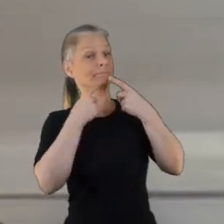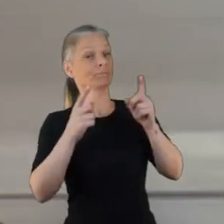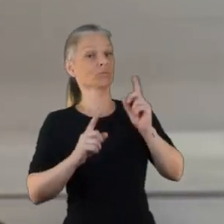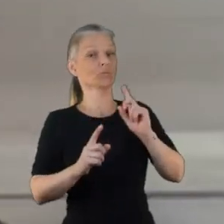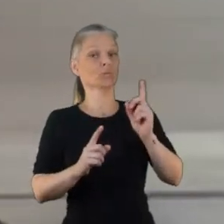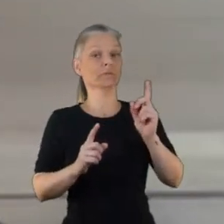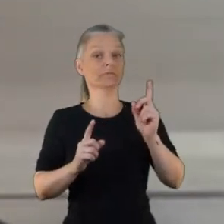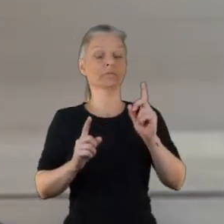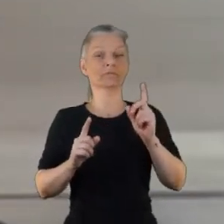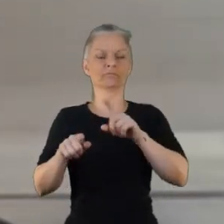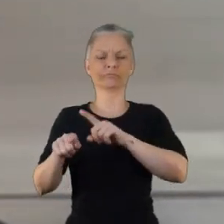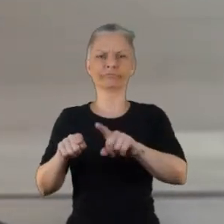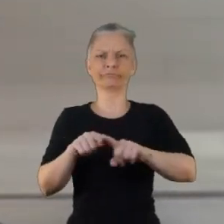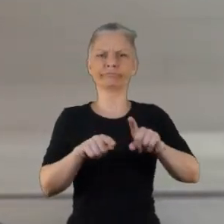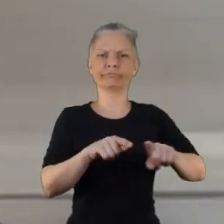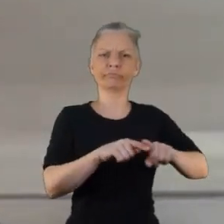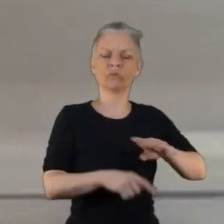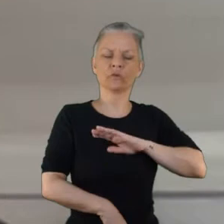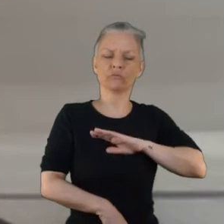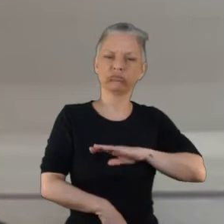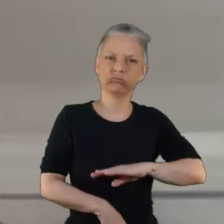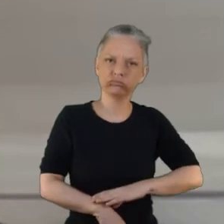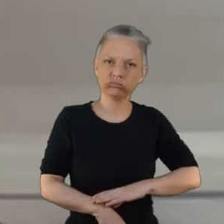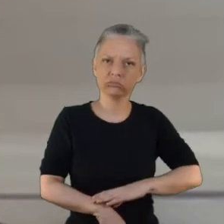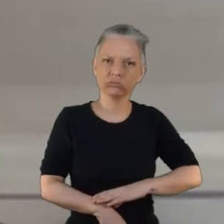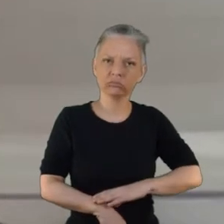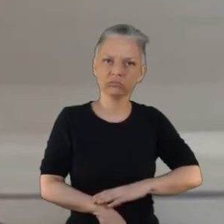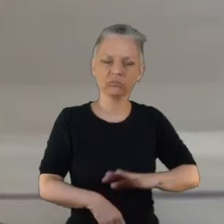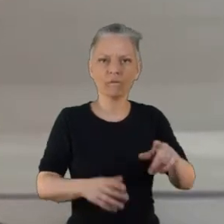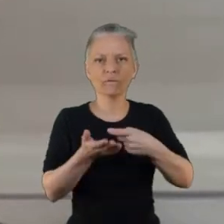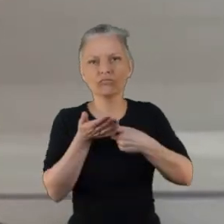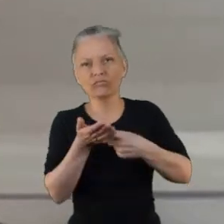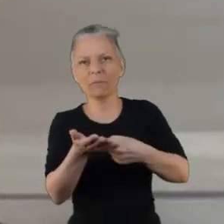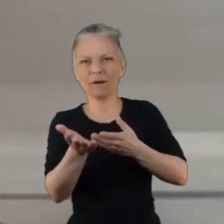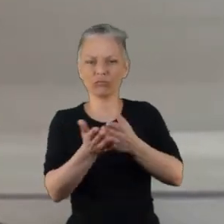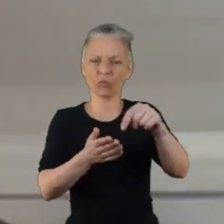And I suppose the challenge is always in the delivery um and uh you know things often don't